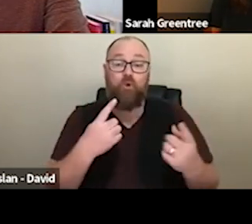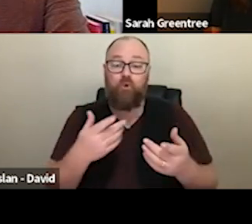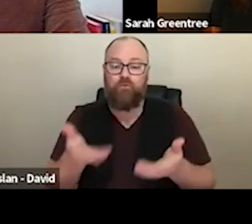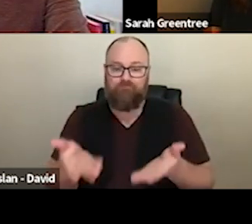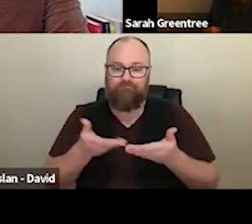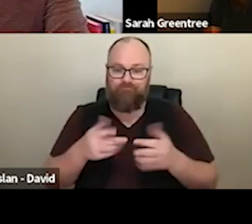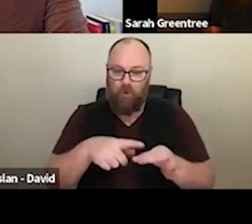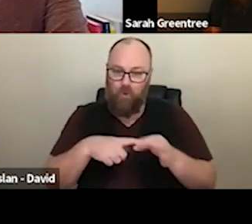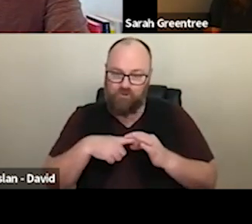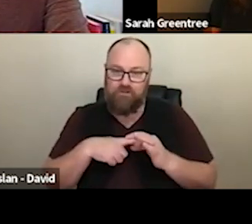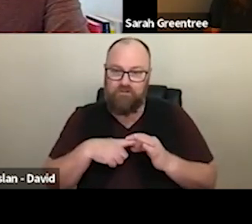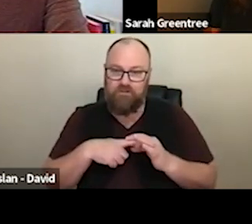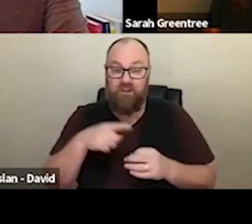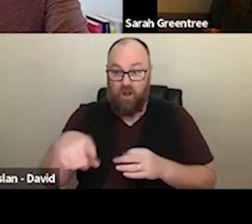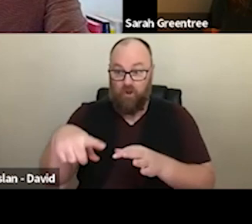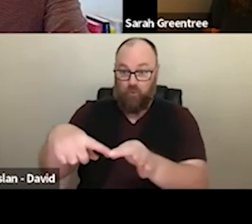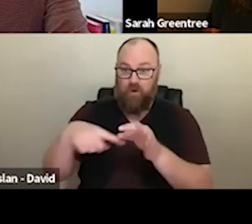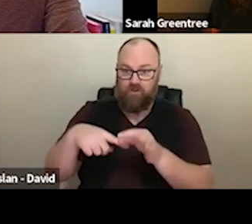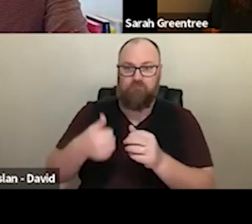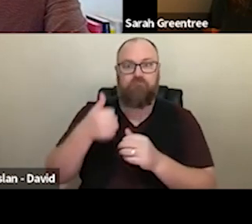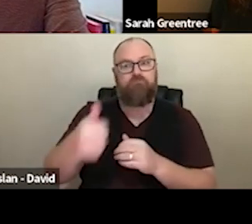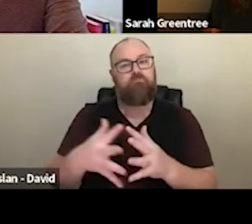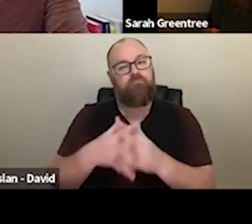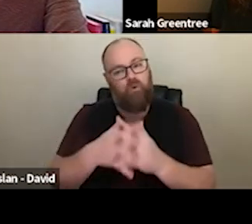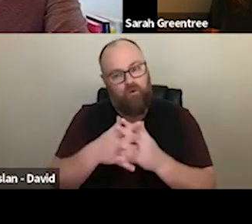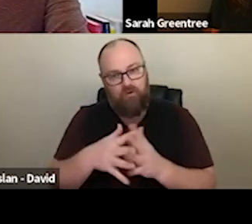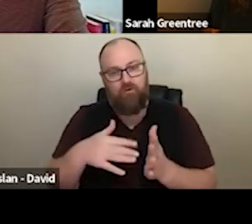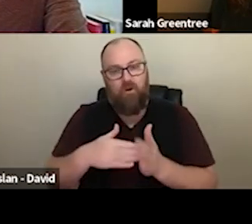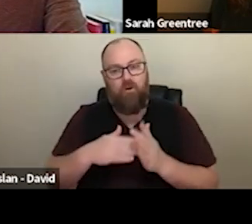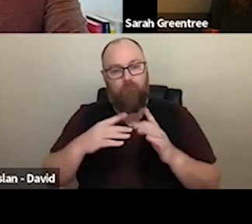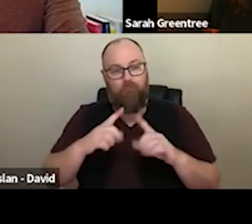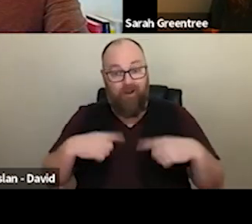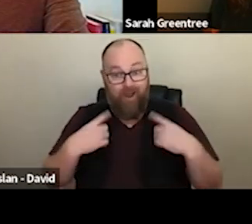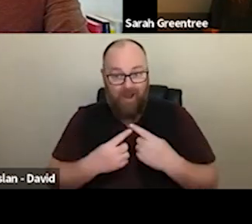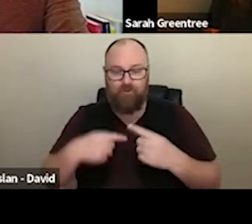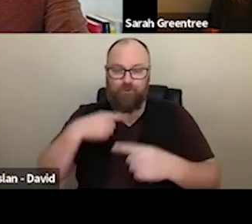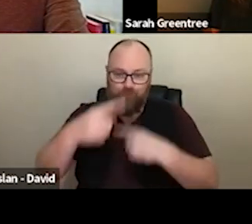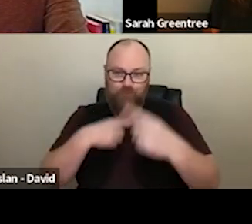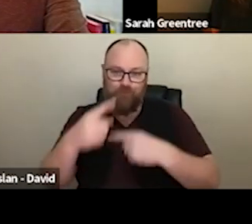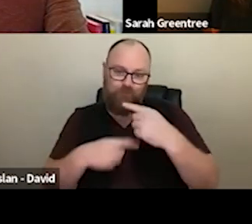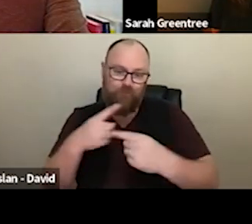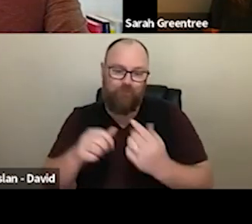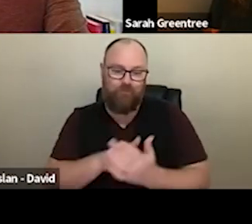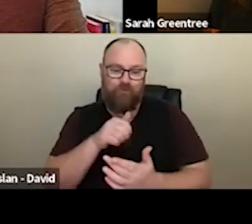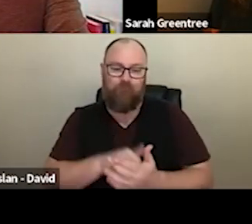it really is the questions that help us to articulate you know what we're looking